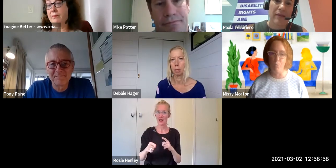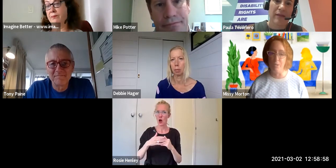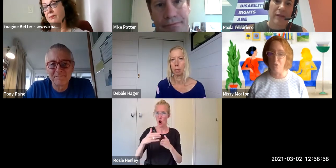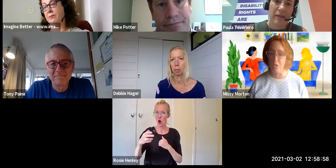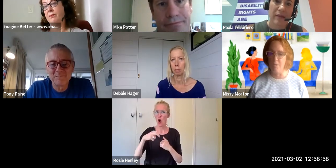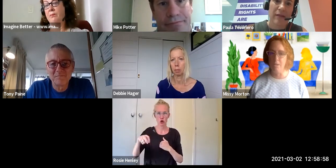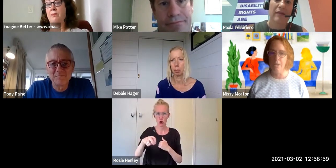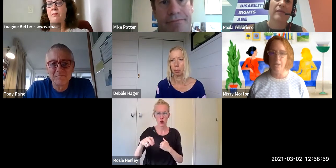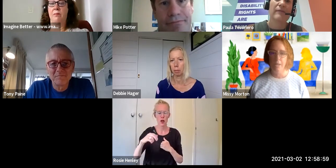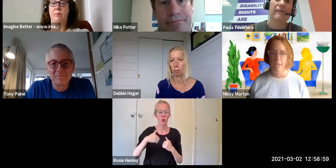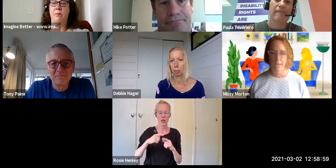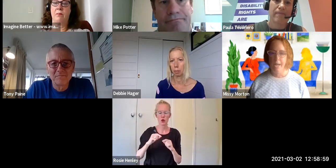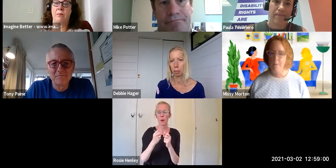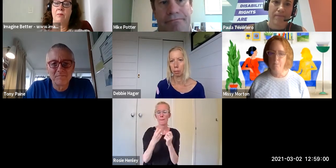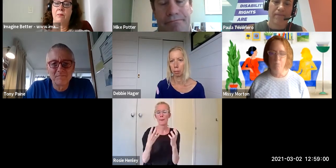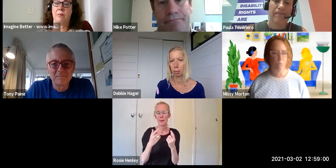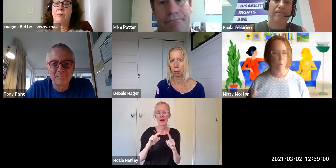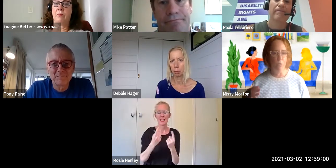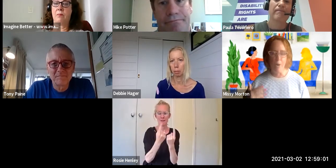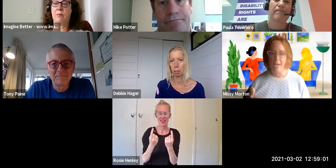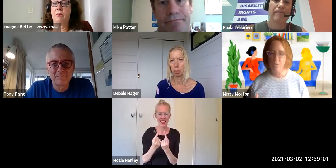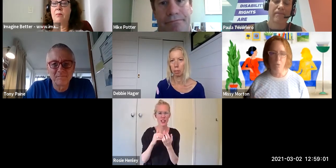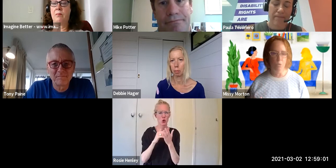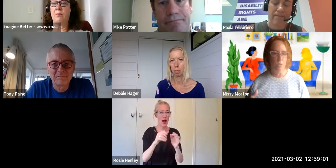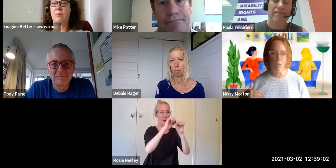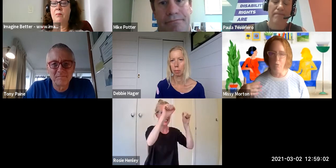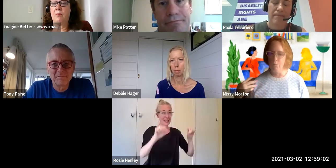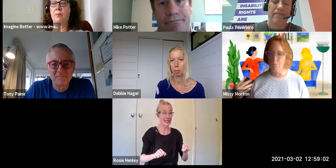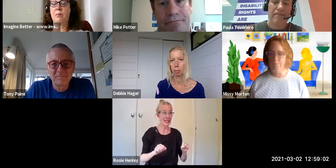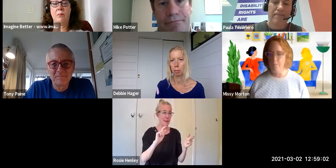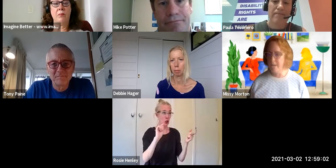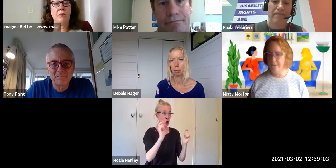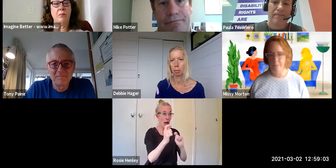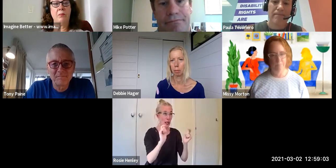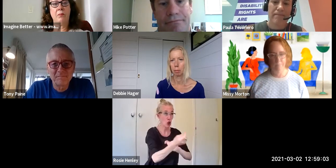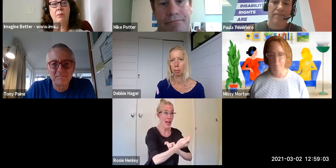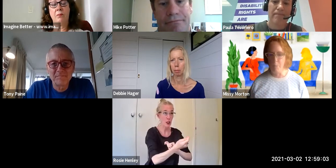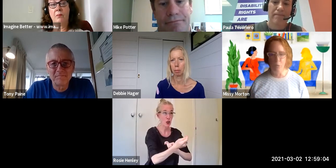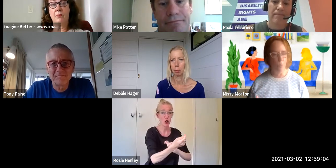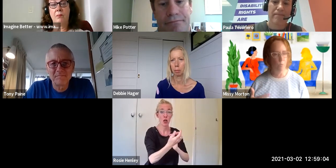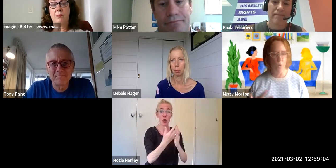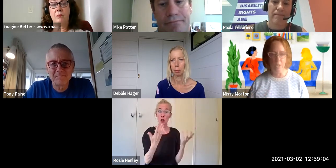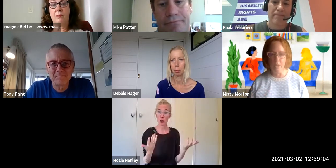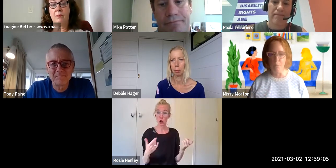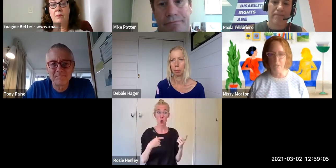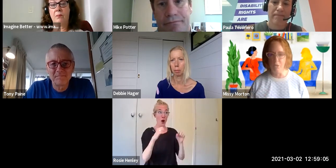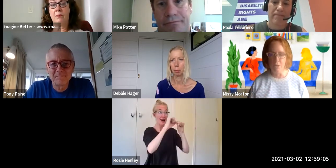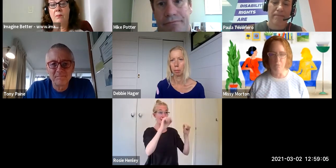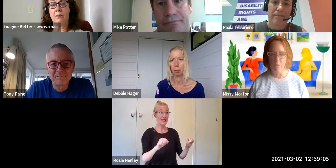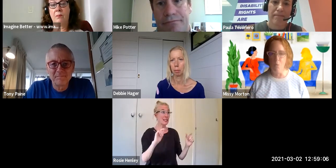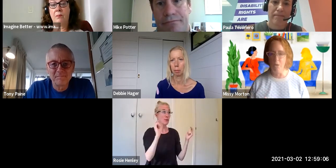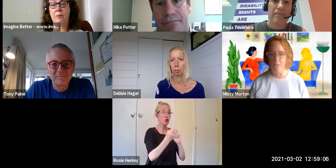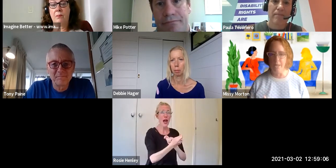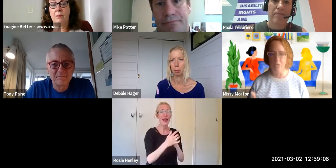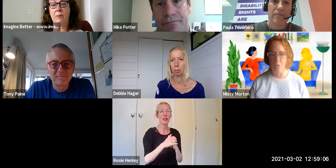positions - from grassroots to people who are working in positions of, in organisations,